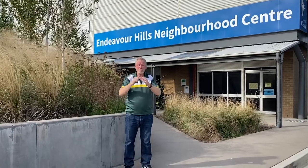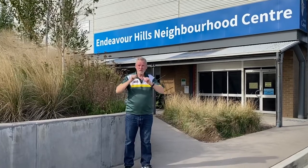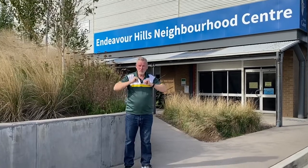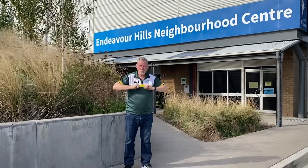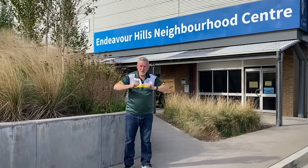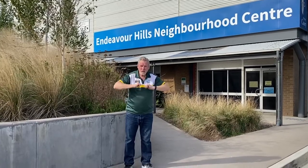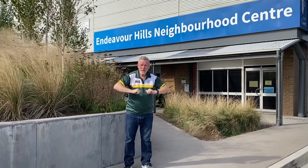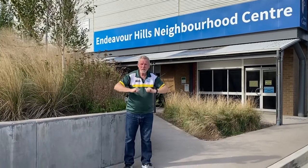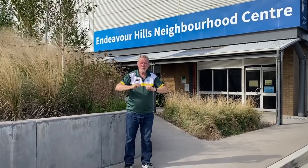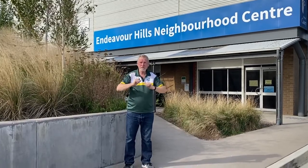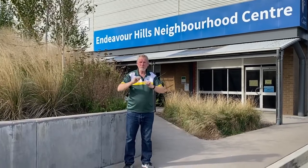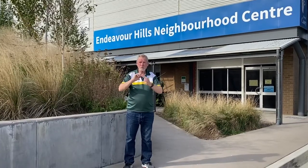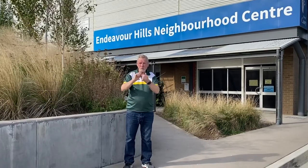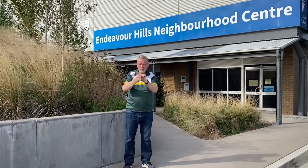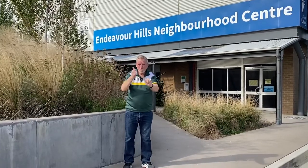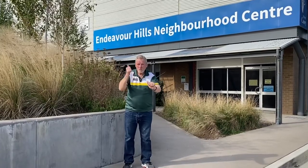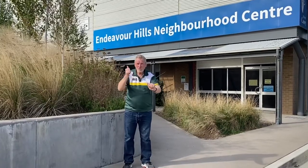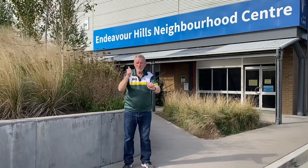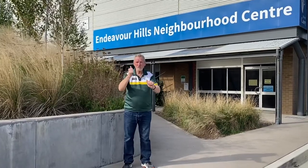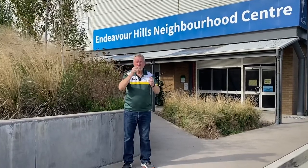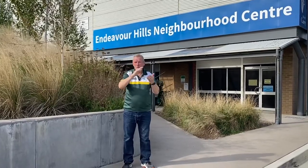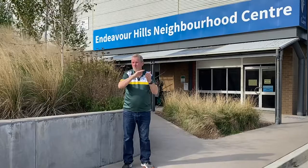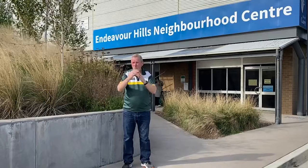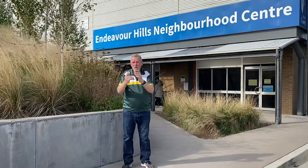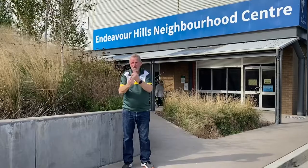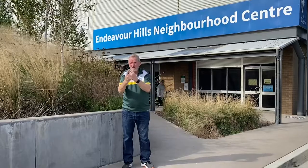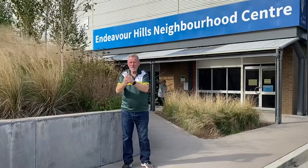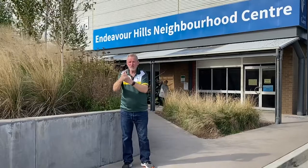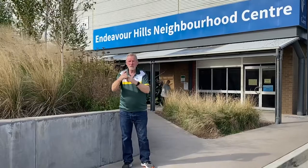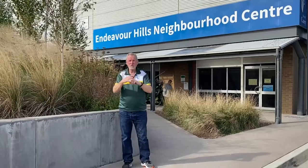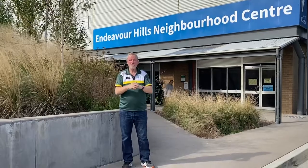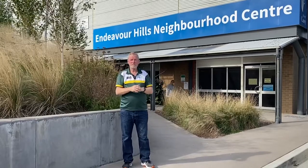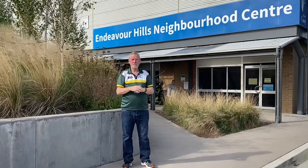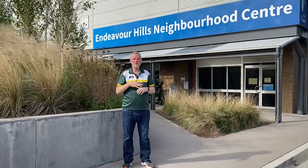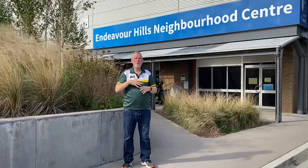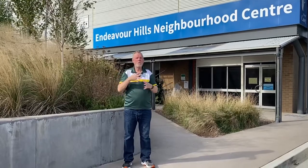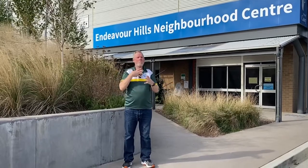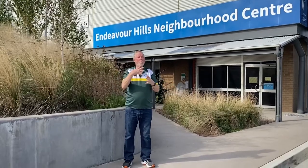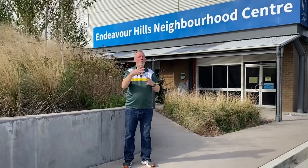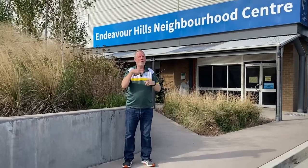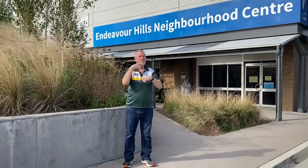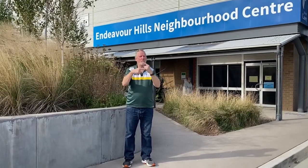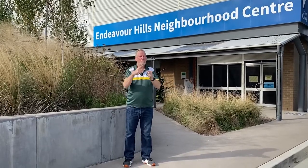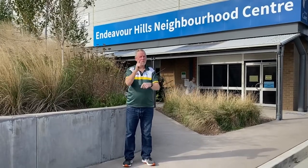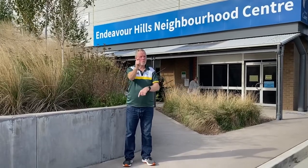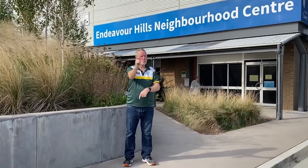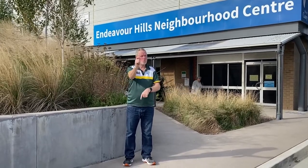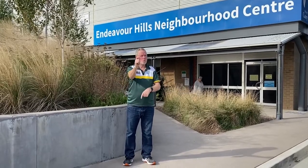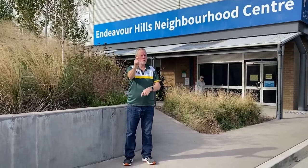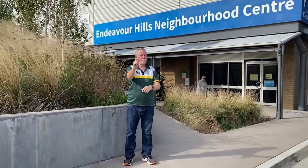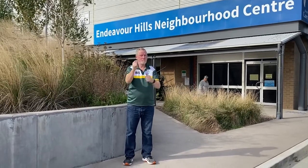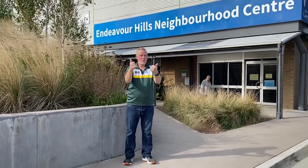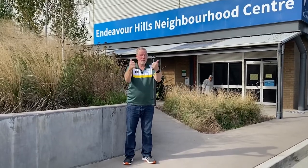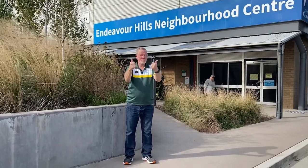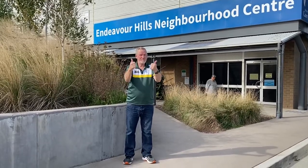training, sports and community events. More information is coming soon!